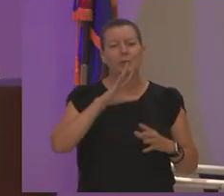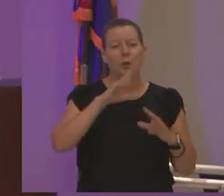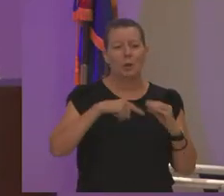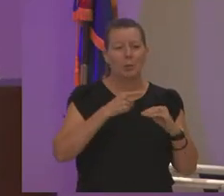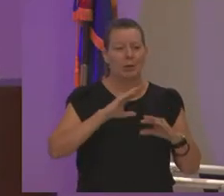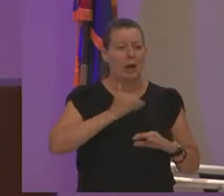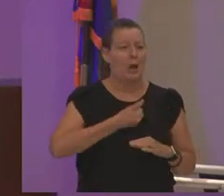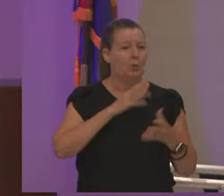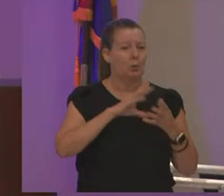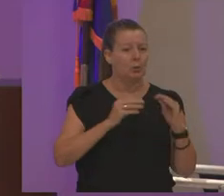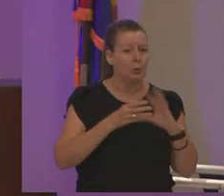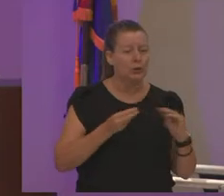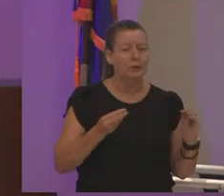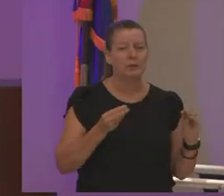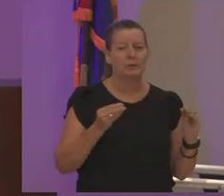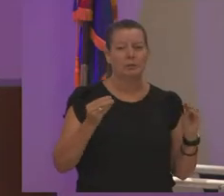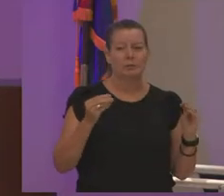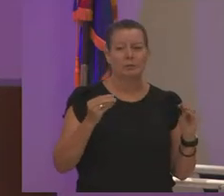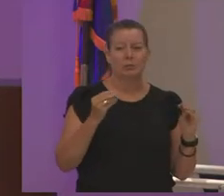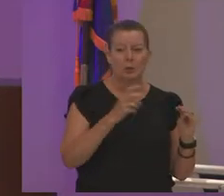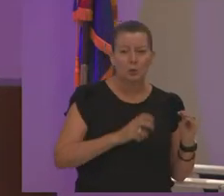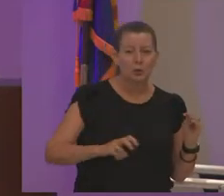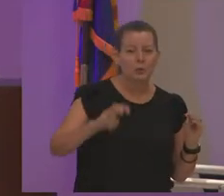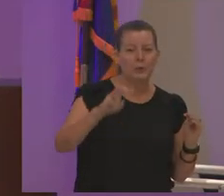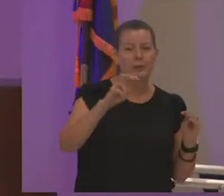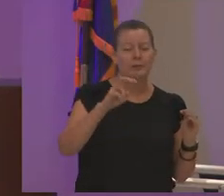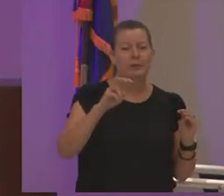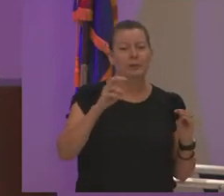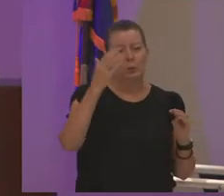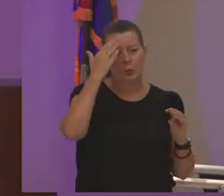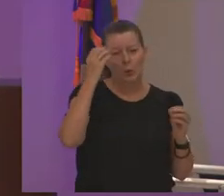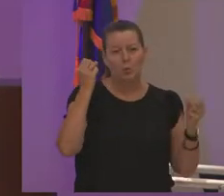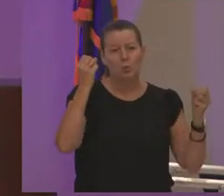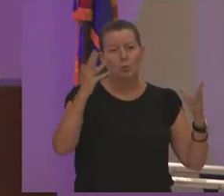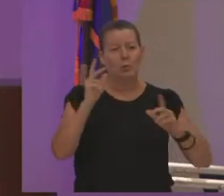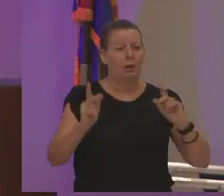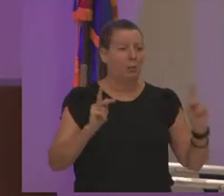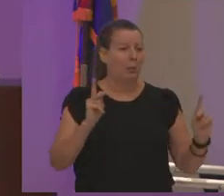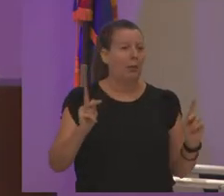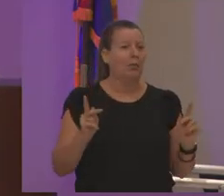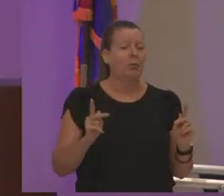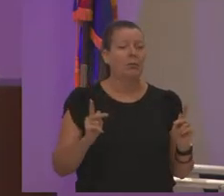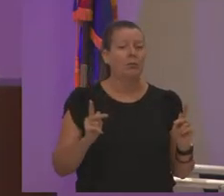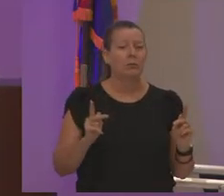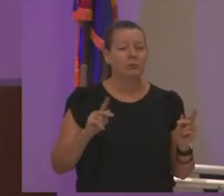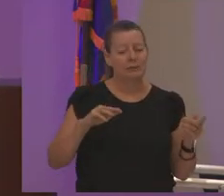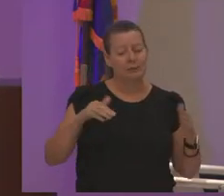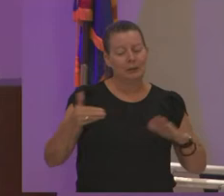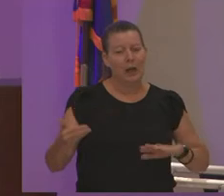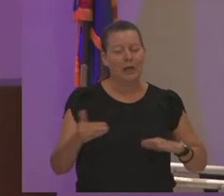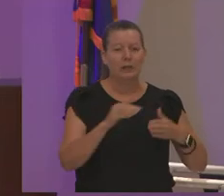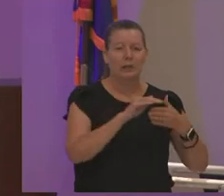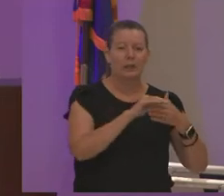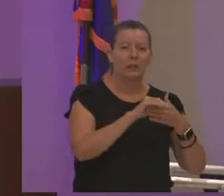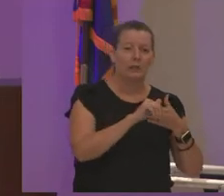our journeys because what we know is there are so many people who died and bled so that we could be